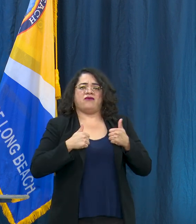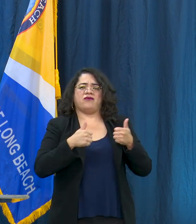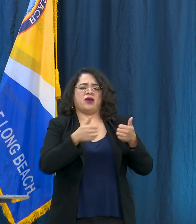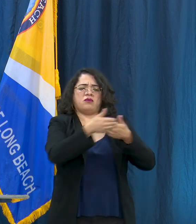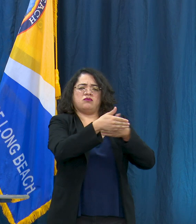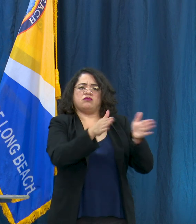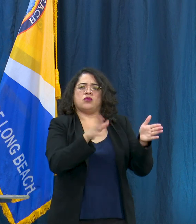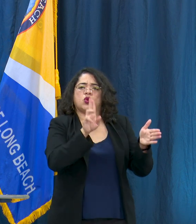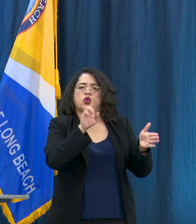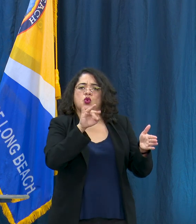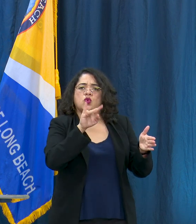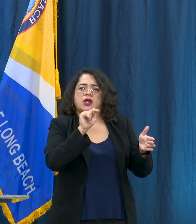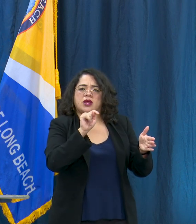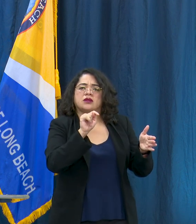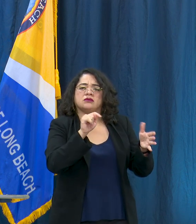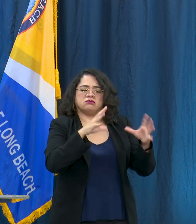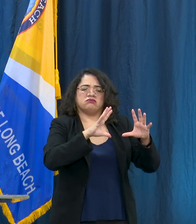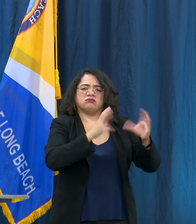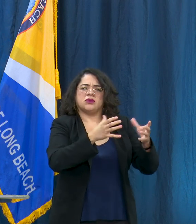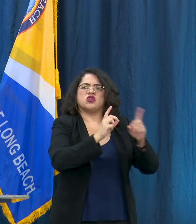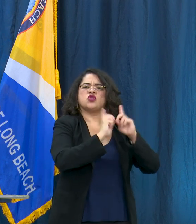units that are especially trying to assist people